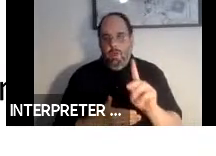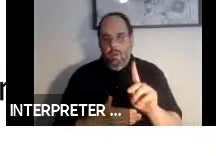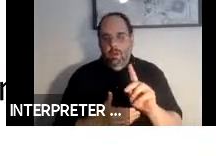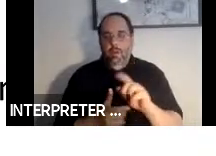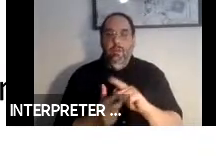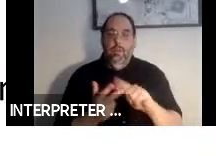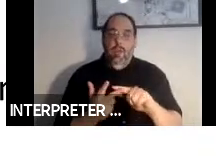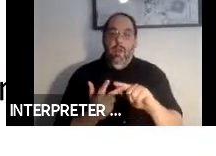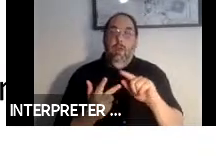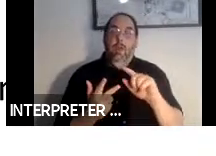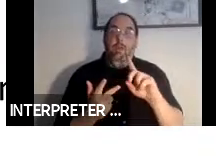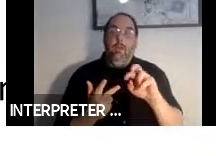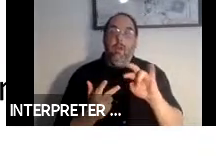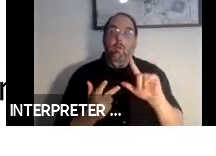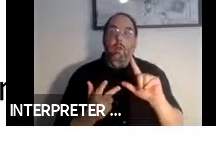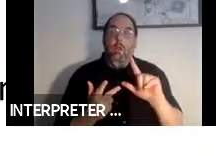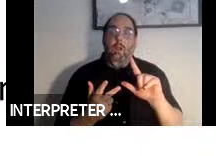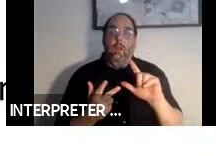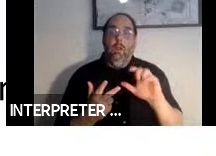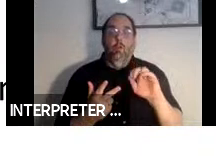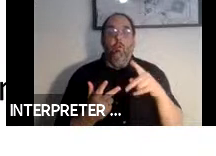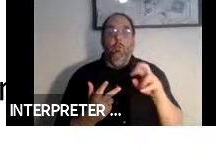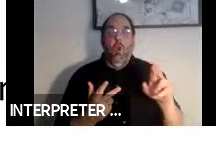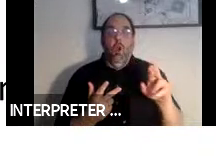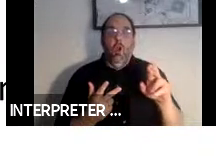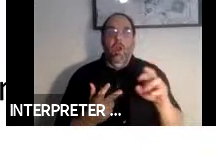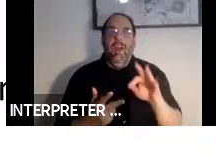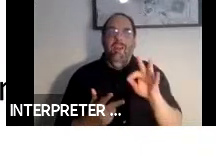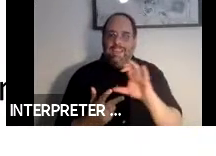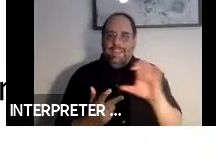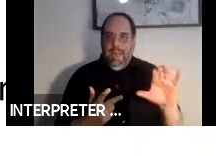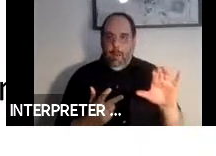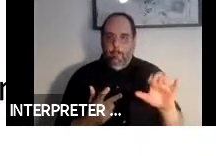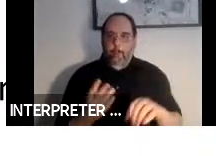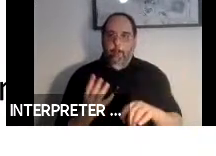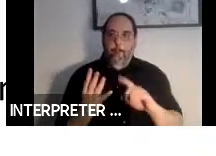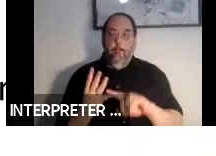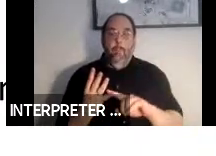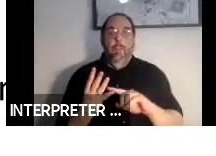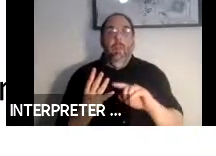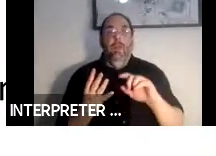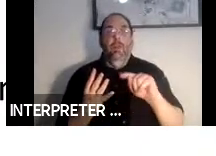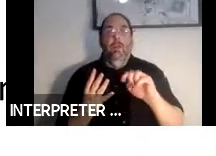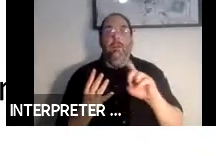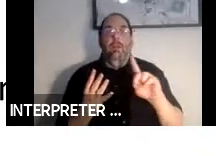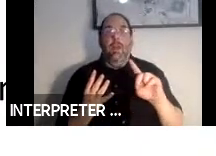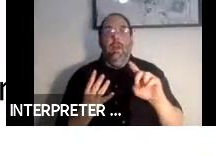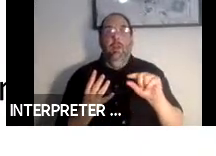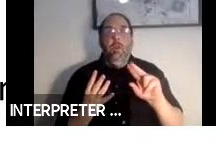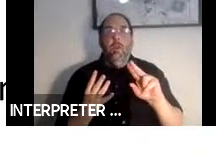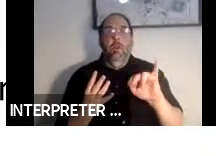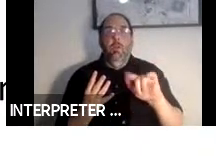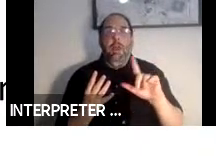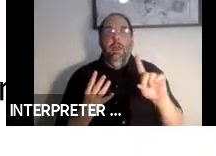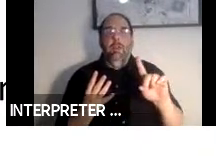by Darryl Cooper from the Federal Communications Commission. Next will be Ted Guild from the W3C.